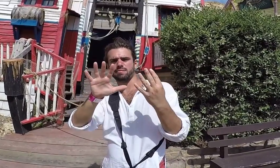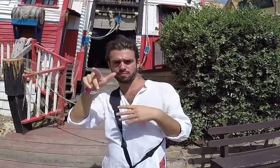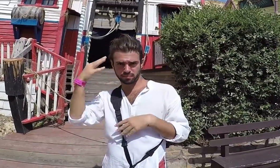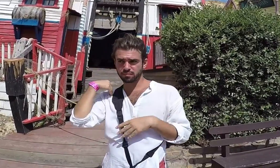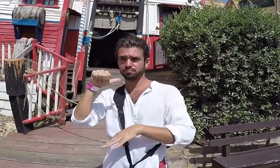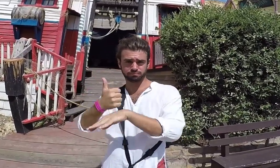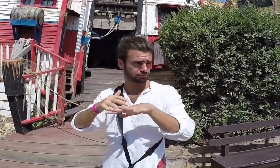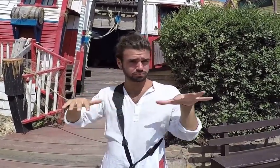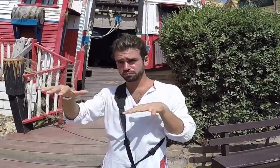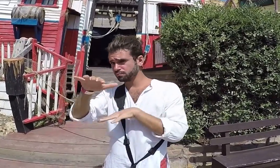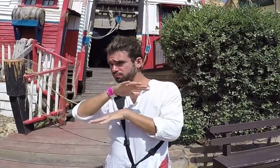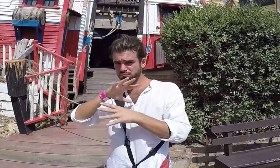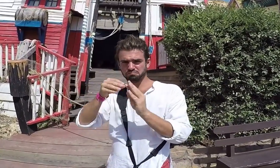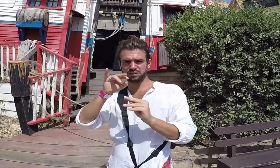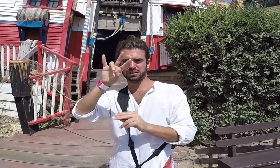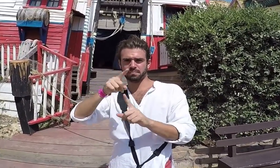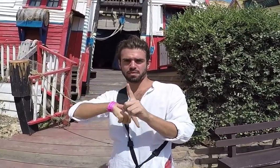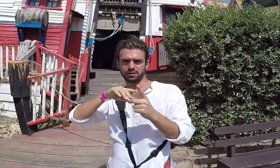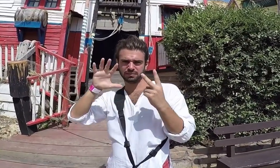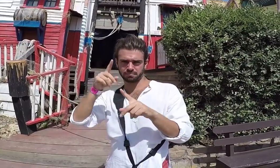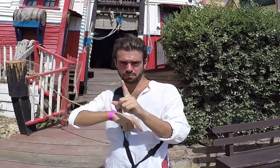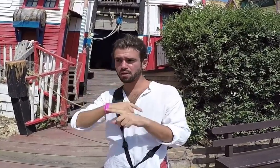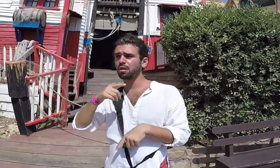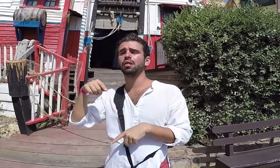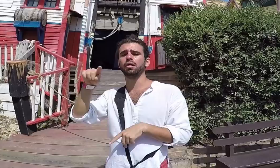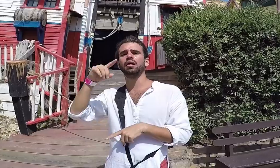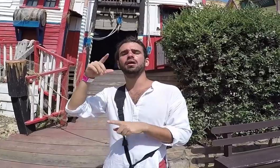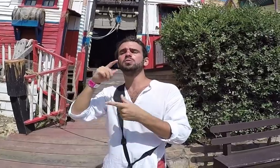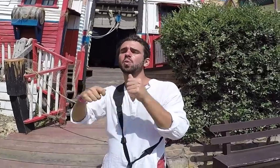The village was completed within 7 months.